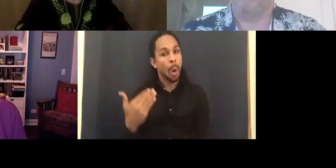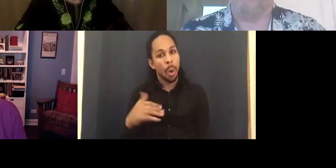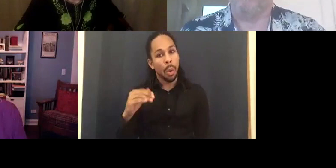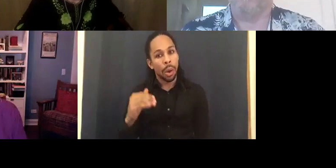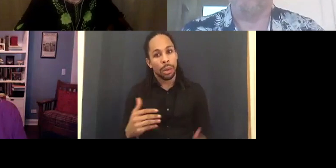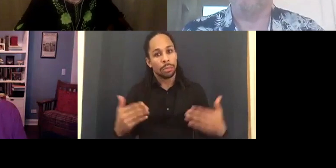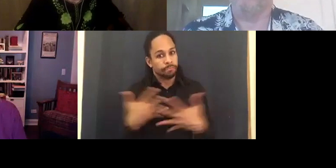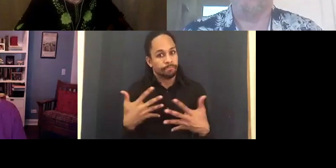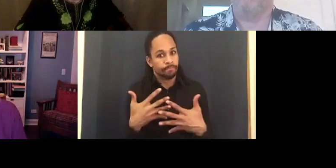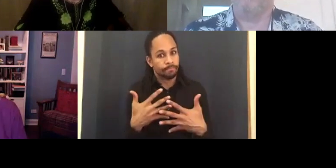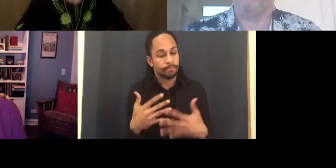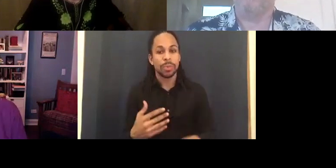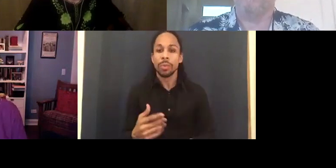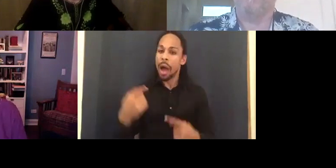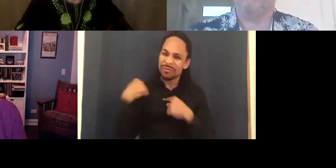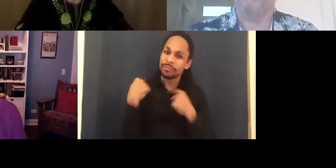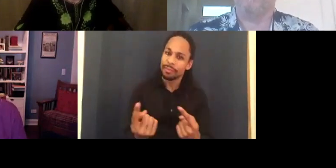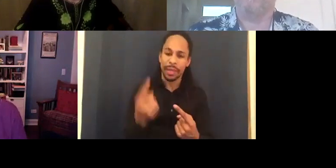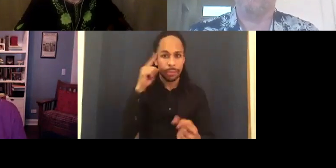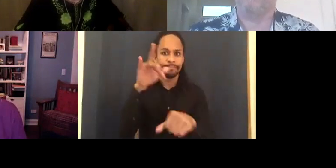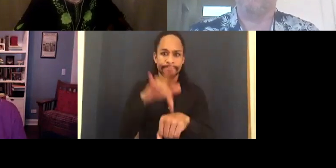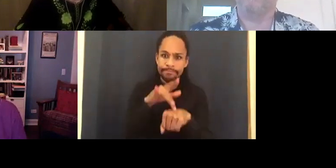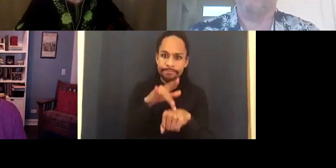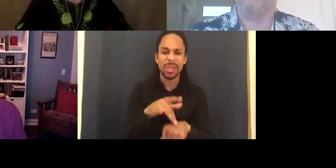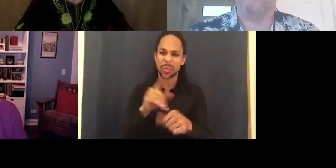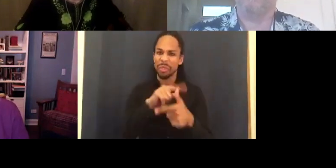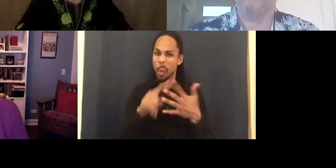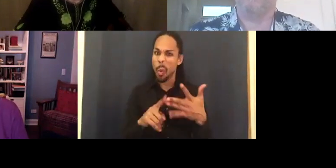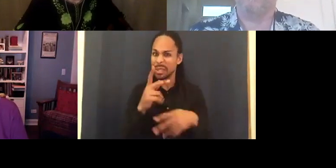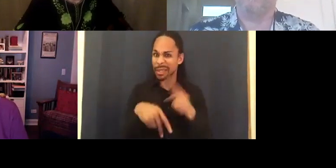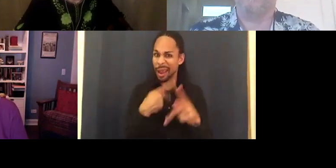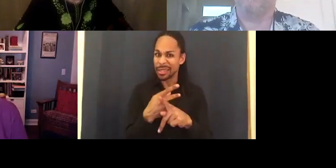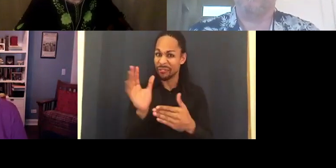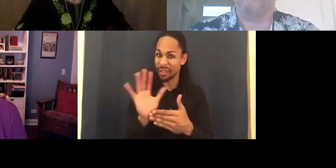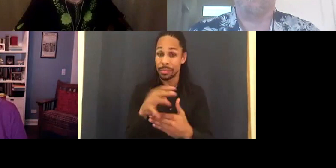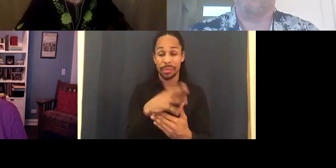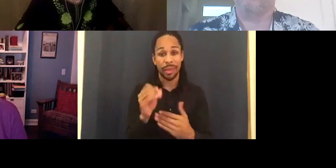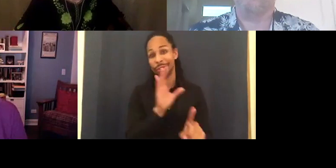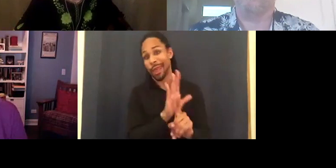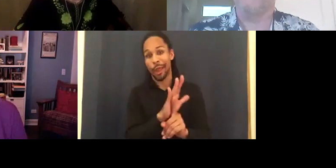kinds of movies and their backward imagery ever since.